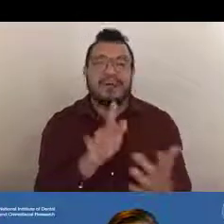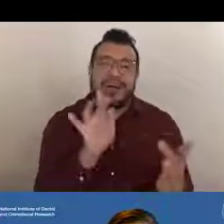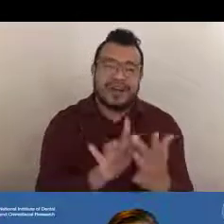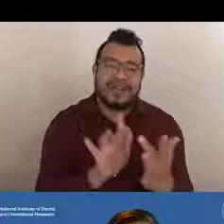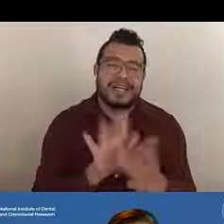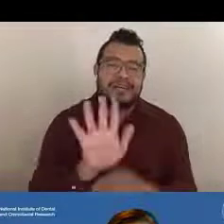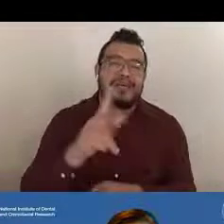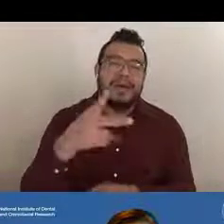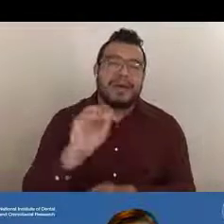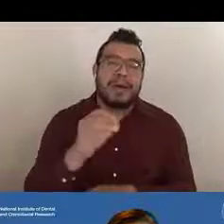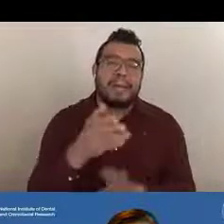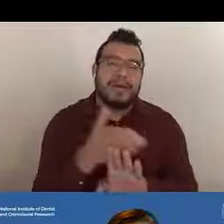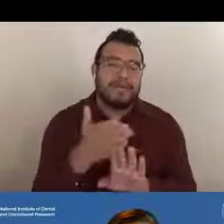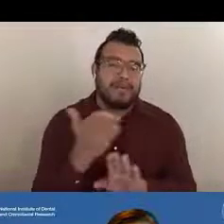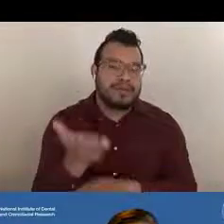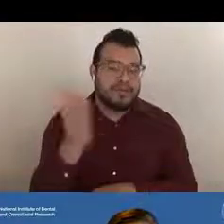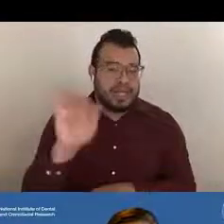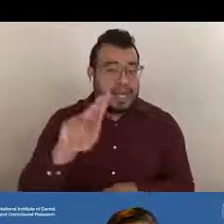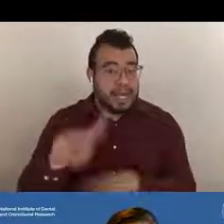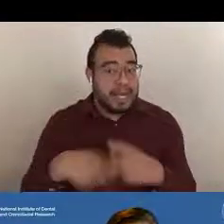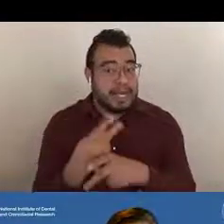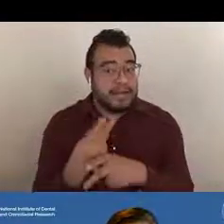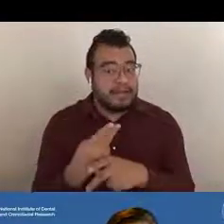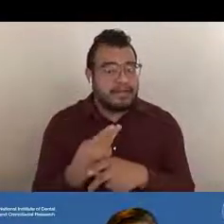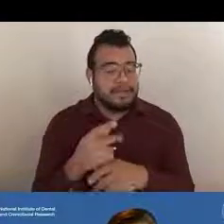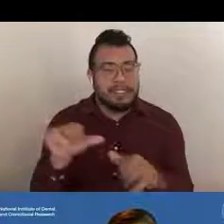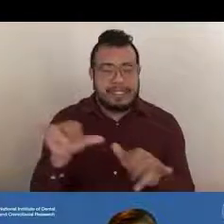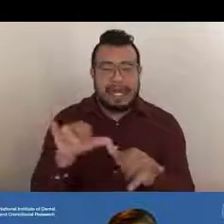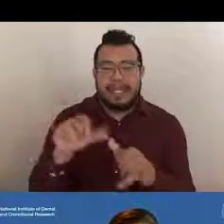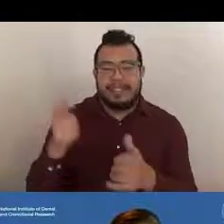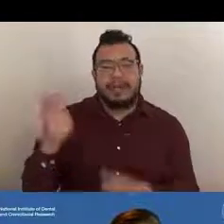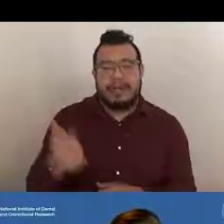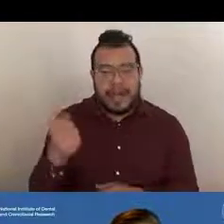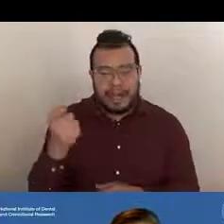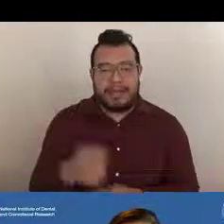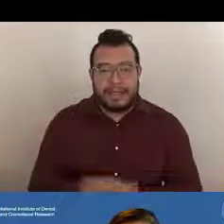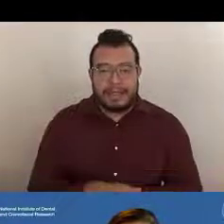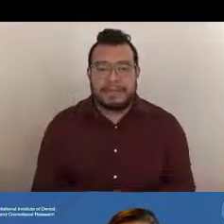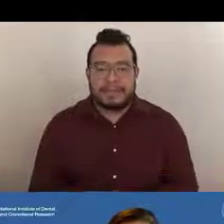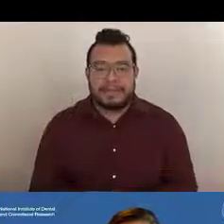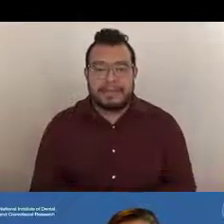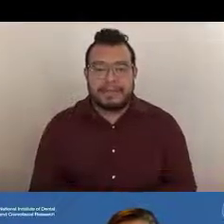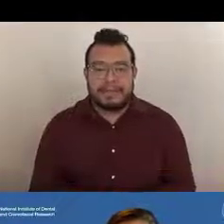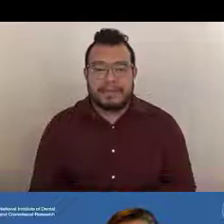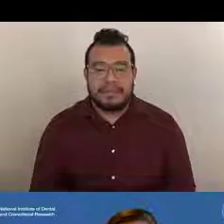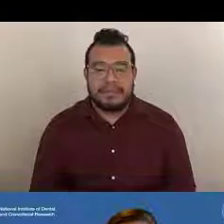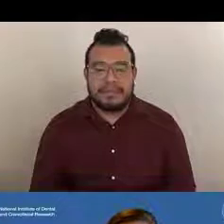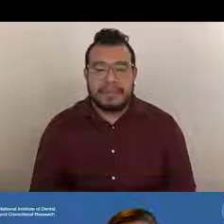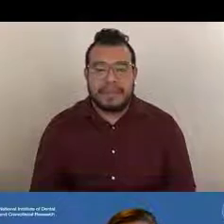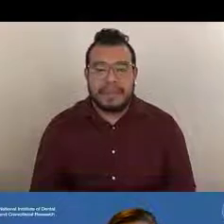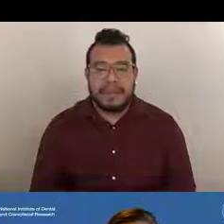before submitting a grant type like that, dependent on the funding opportunity announcement